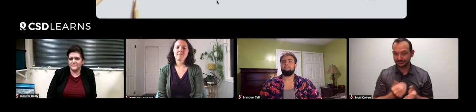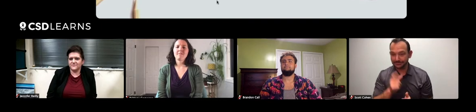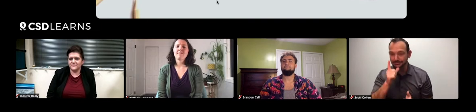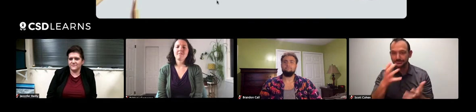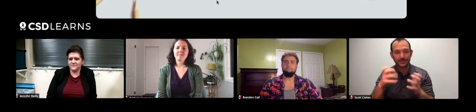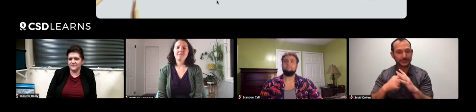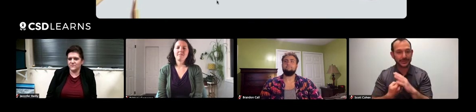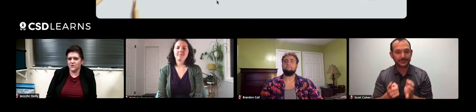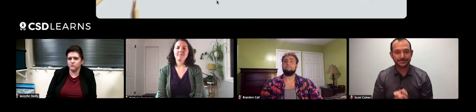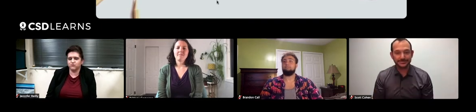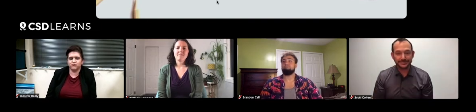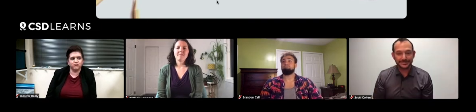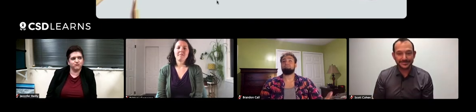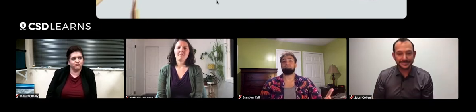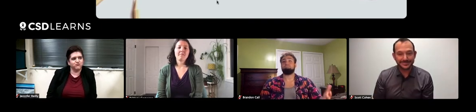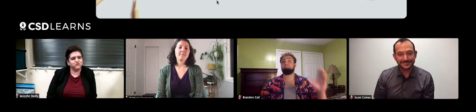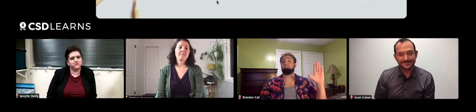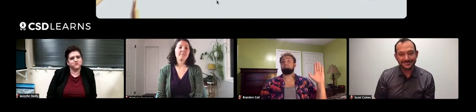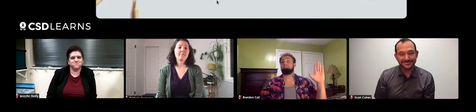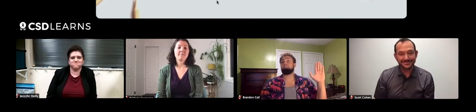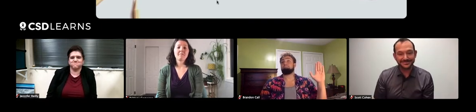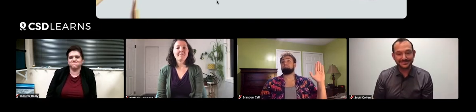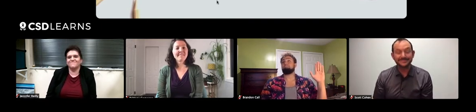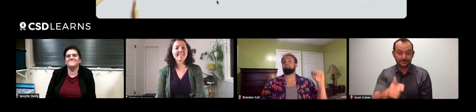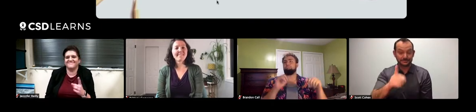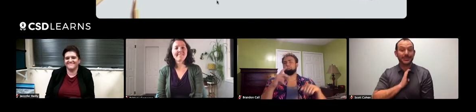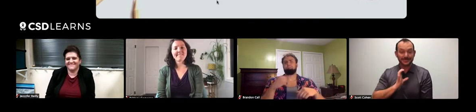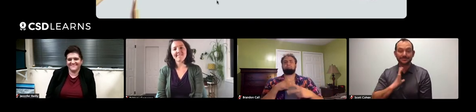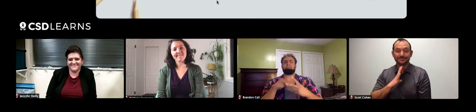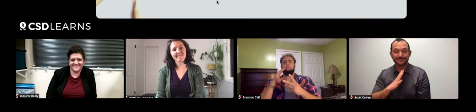Who'd like to start this time? I will. I'll start, Scott. Okay, Brandon.